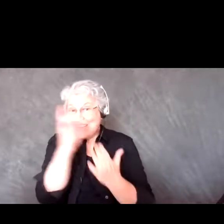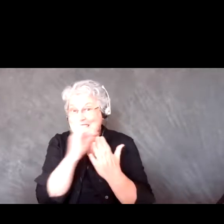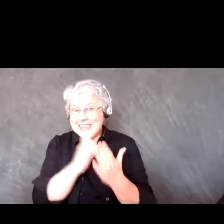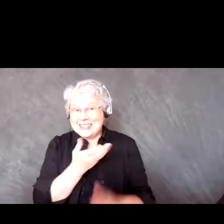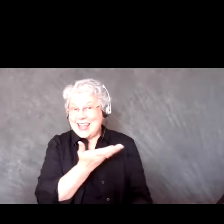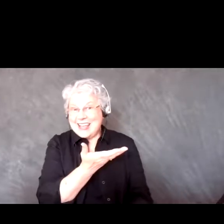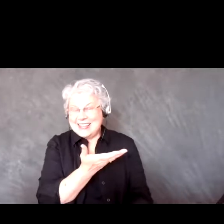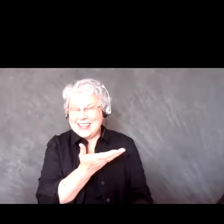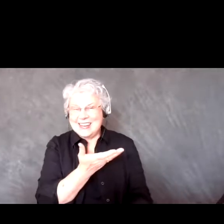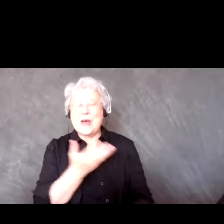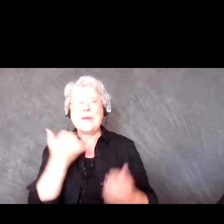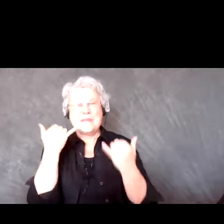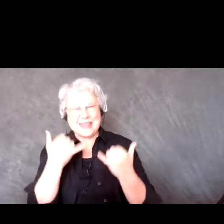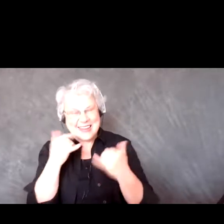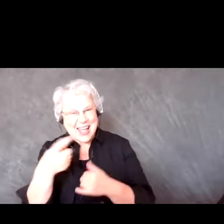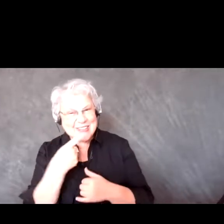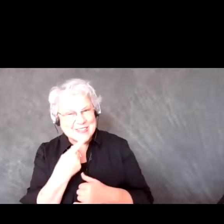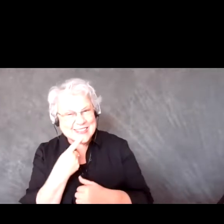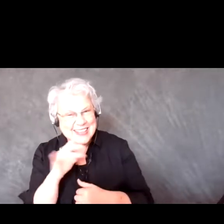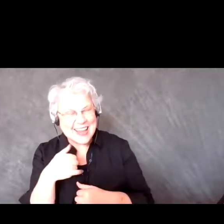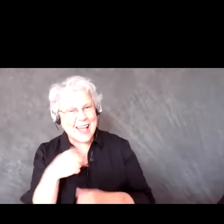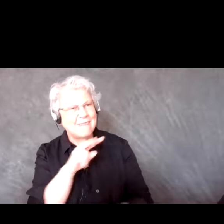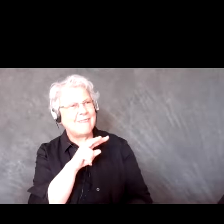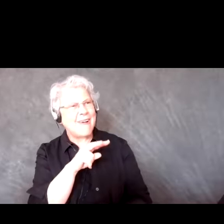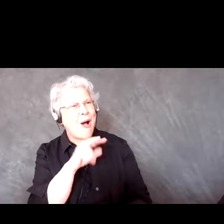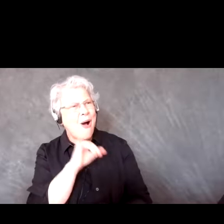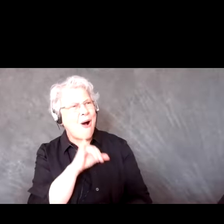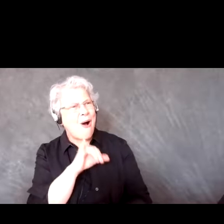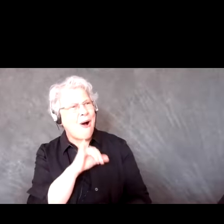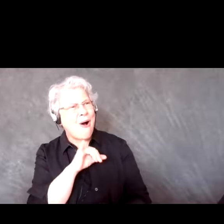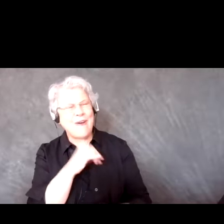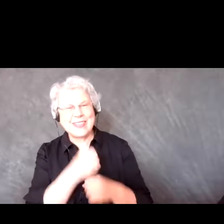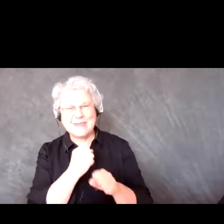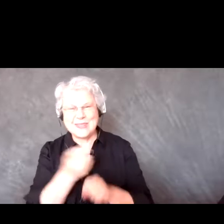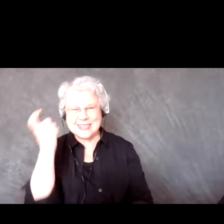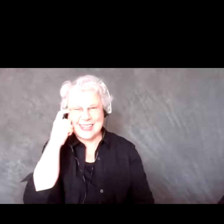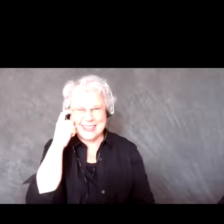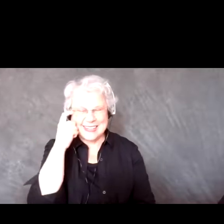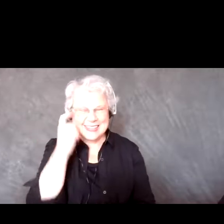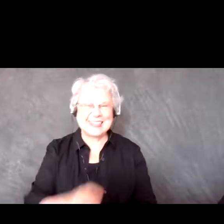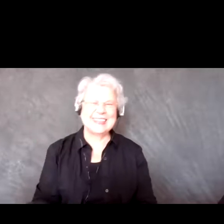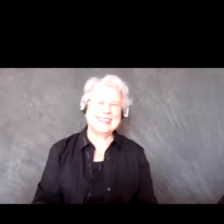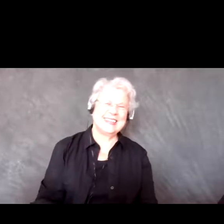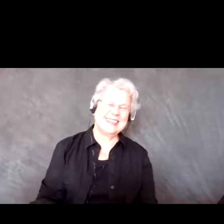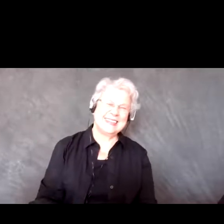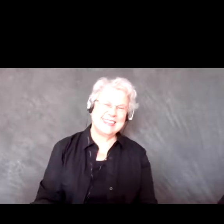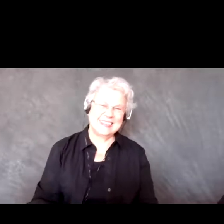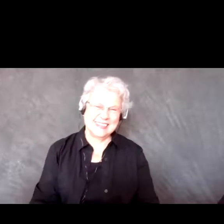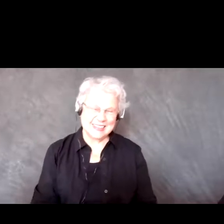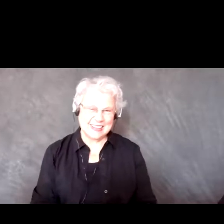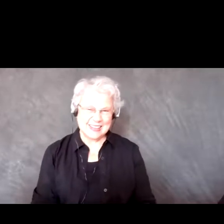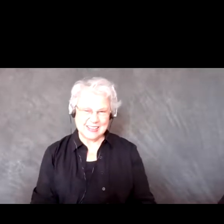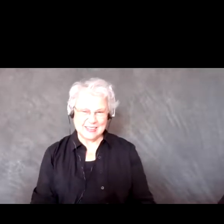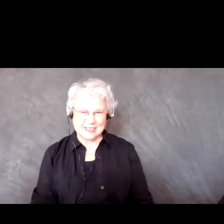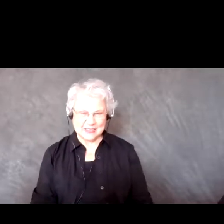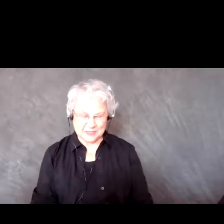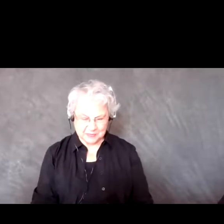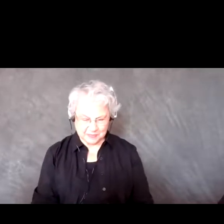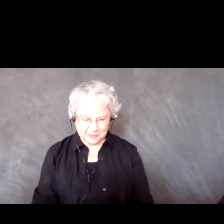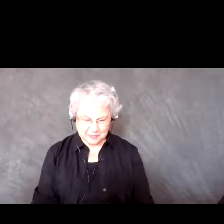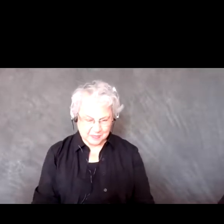We had someone in our company do it but it makes sense now, and they kind of do make sense.